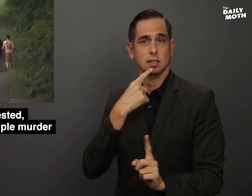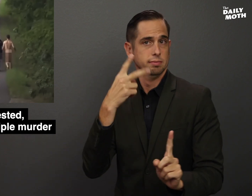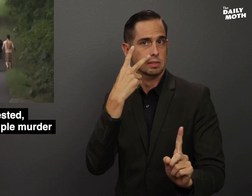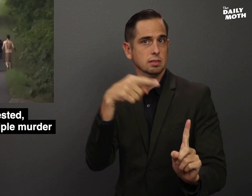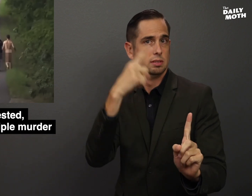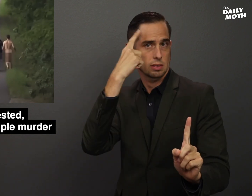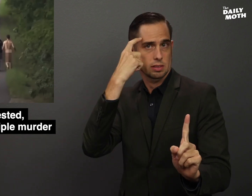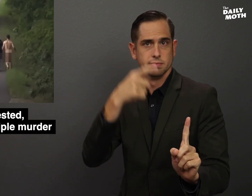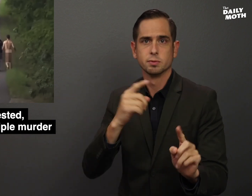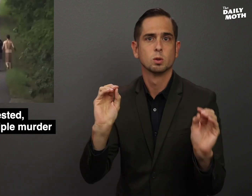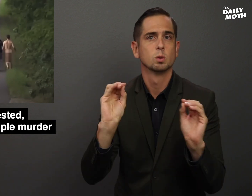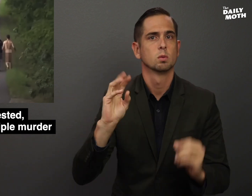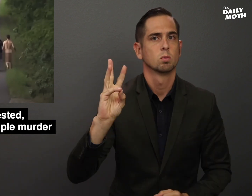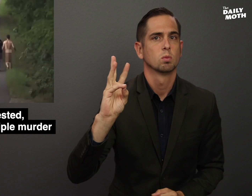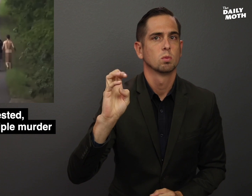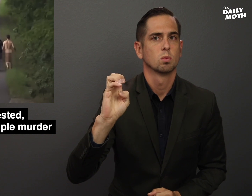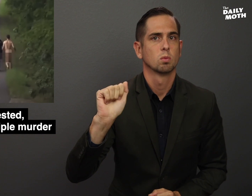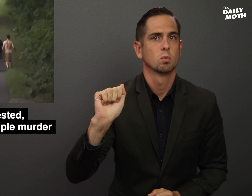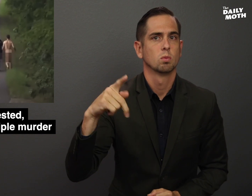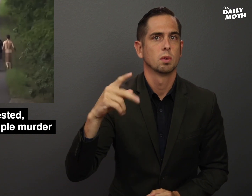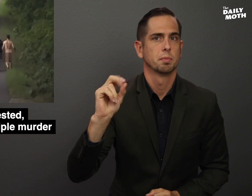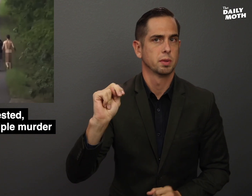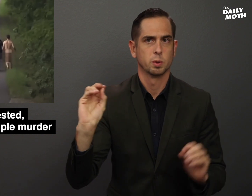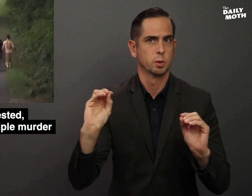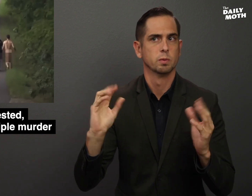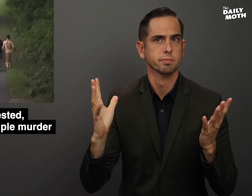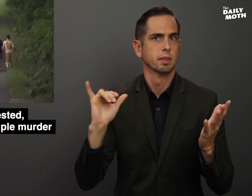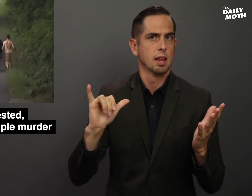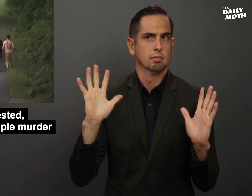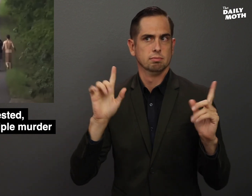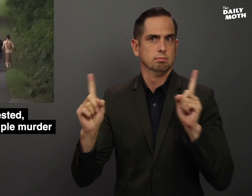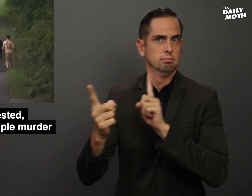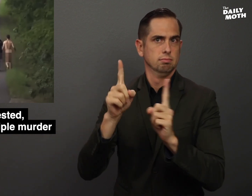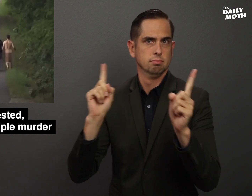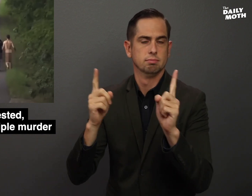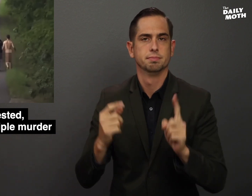that the suspect was not in possession of a weapon.